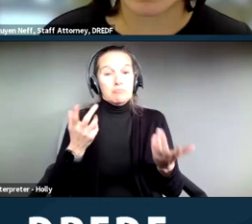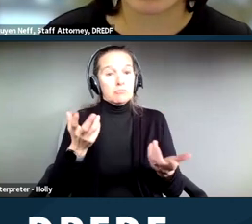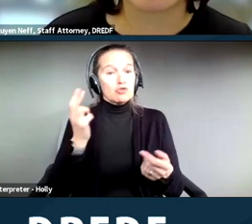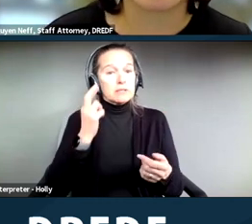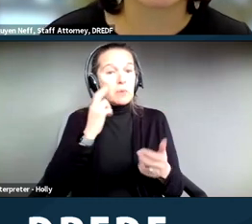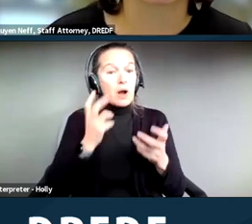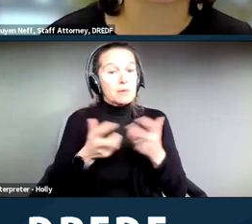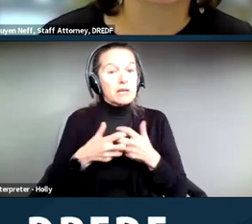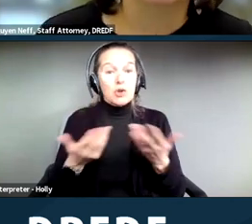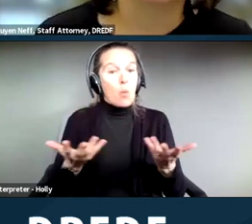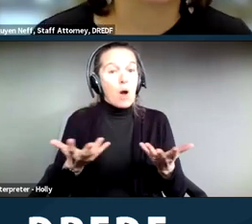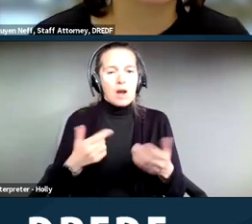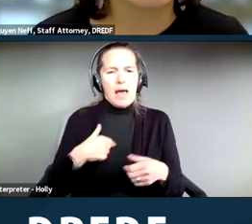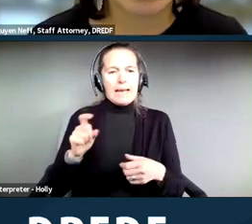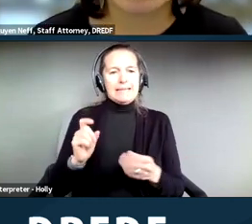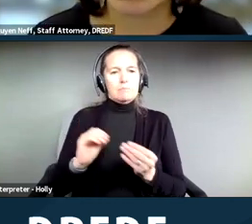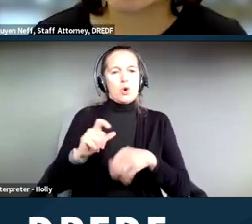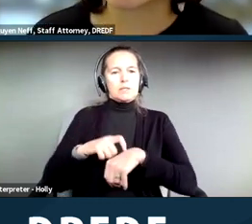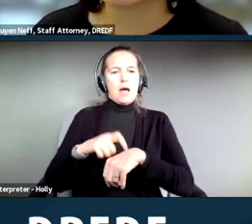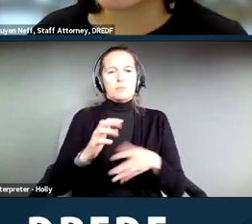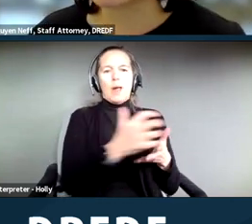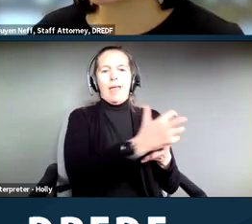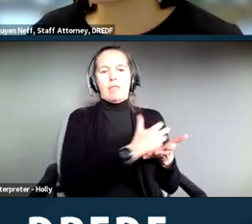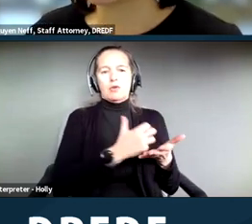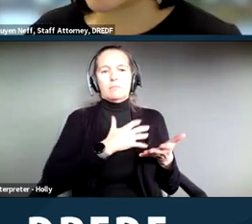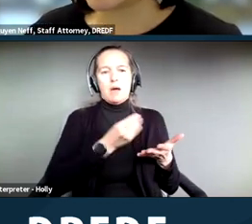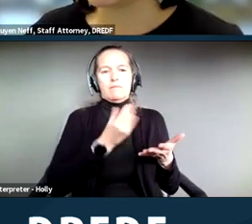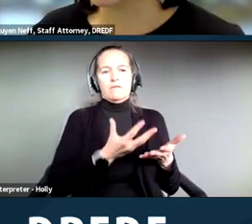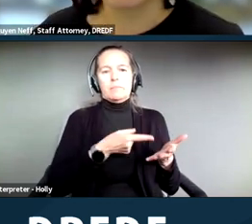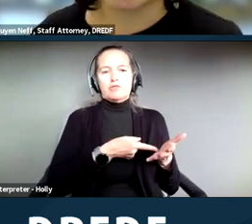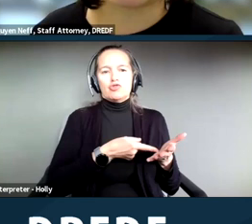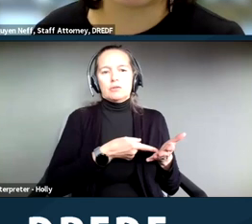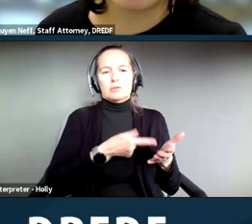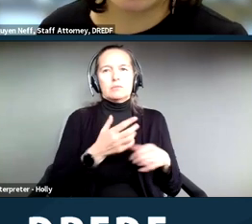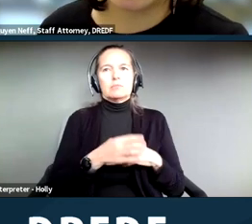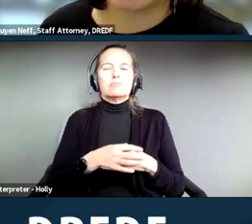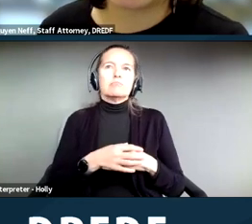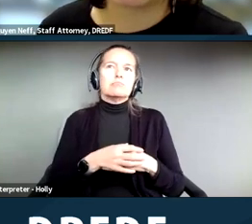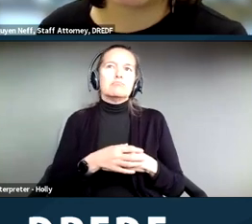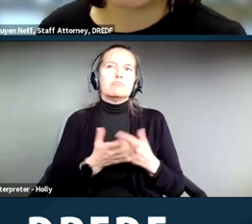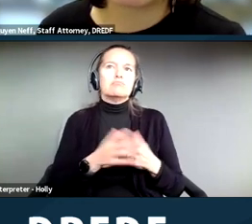that information. You need accommodation to be able to provide, you know, if they're